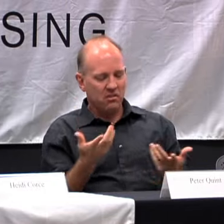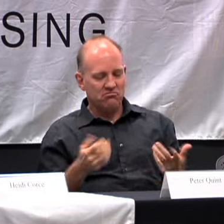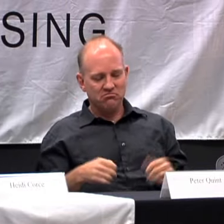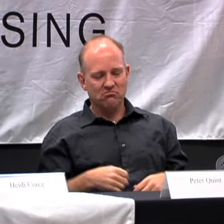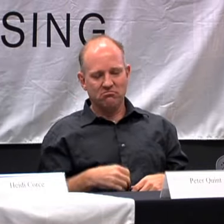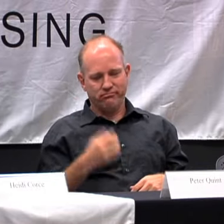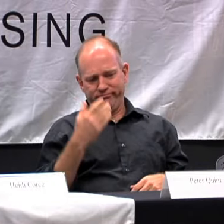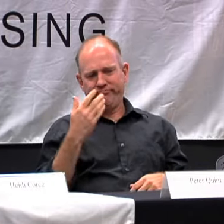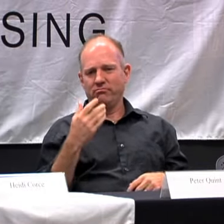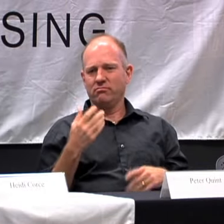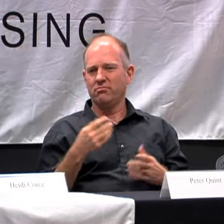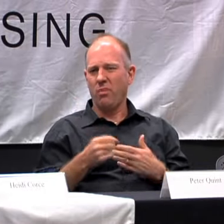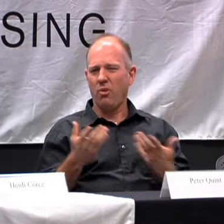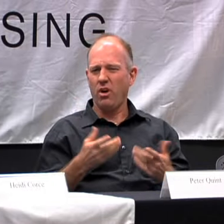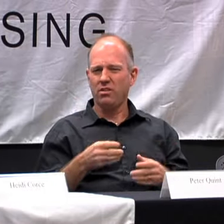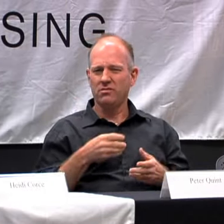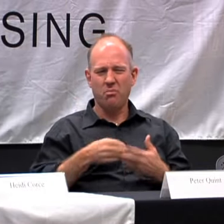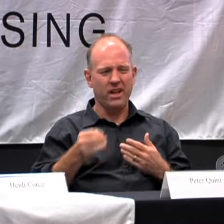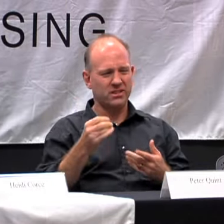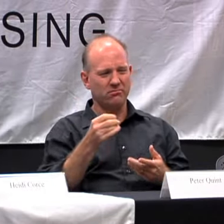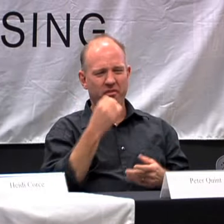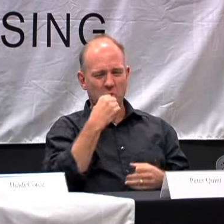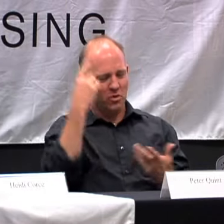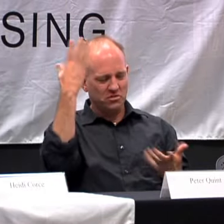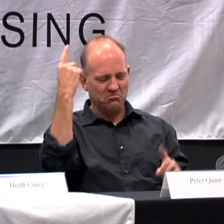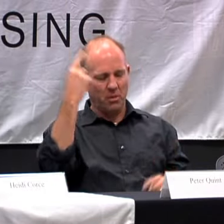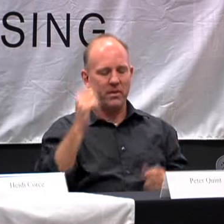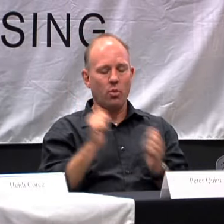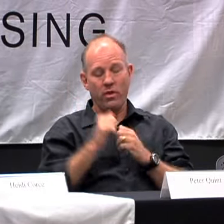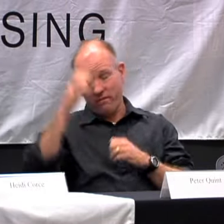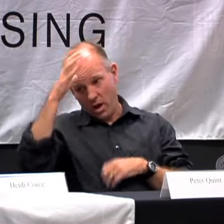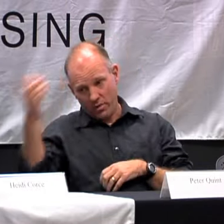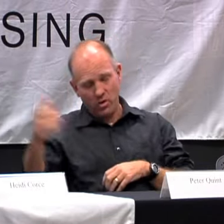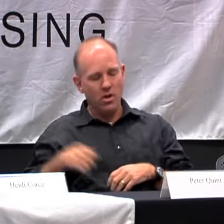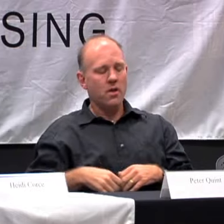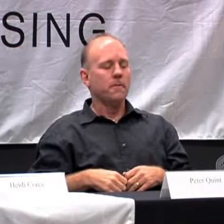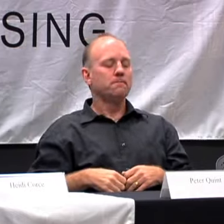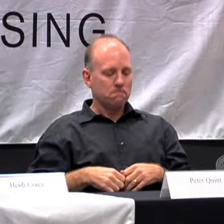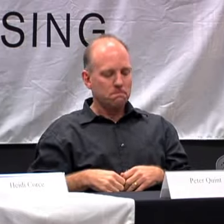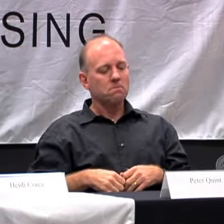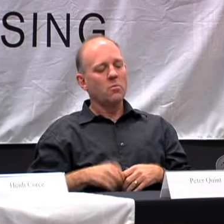AND SO WE WENT TO BUY SOMETHING. I DON'T REMEMBER -- FOOD OR SOMETHING.